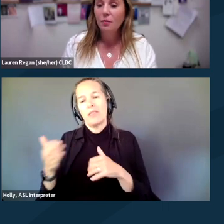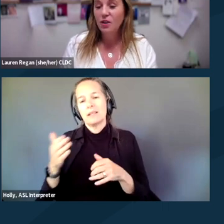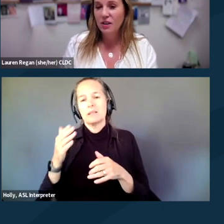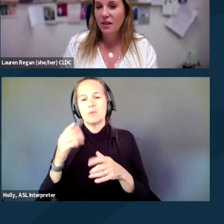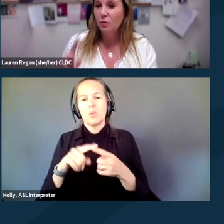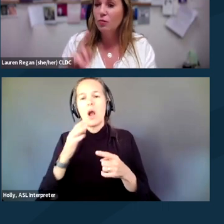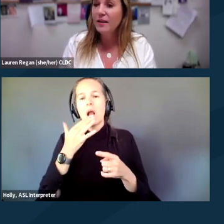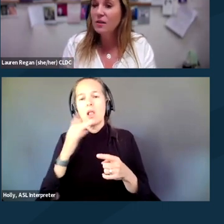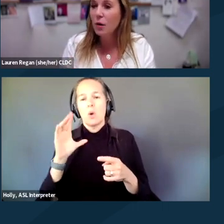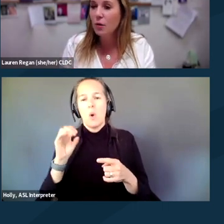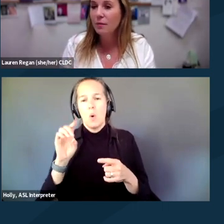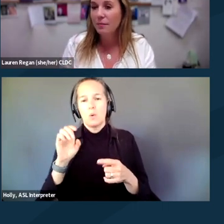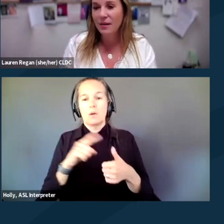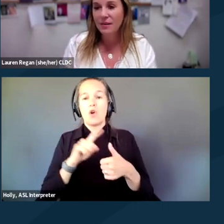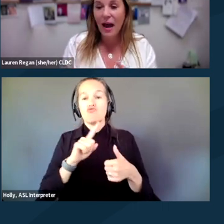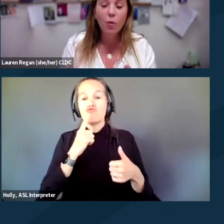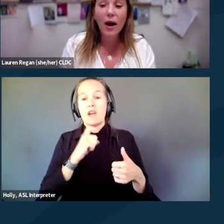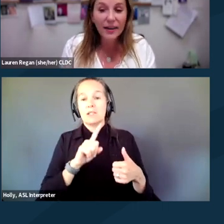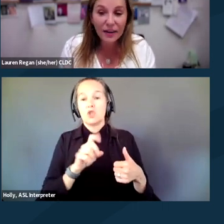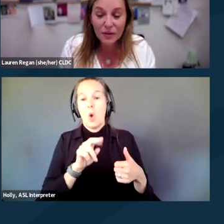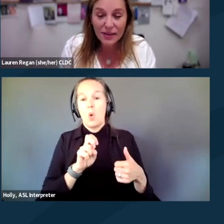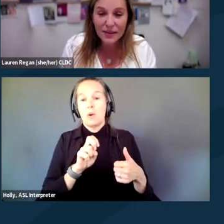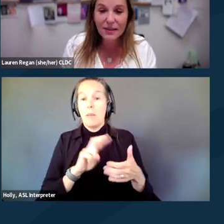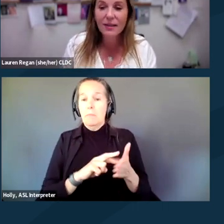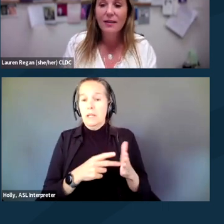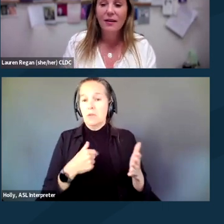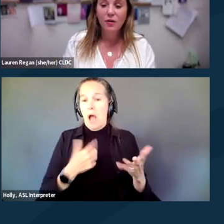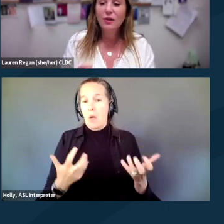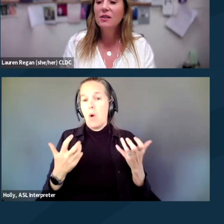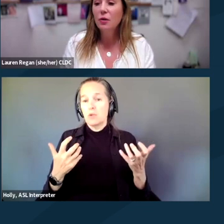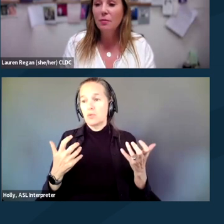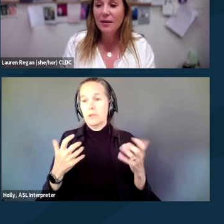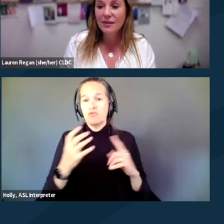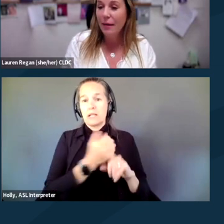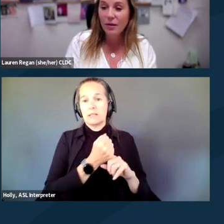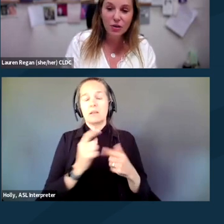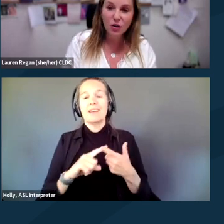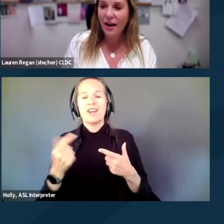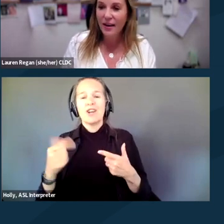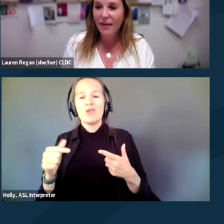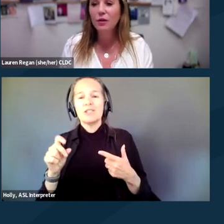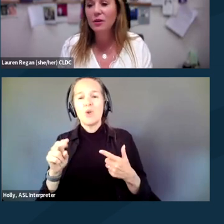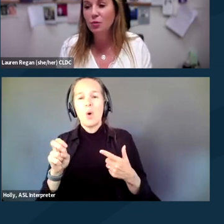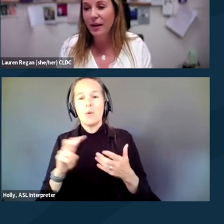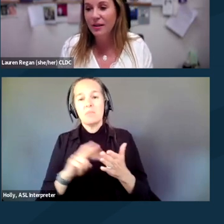which is like red zone means I wanna get arrested, green zone means I'm gonna try every which way